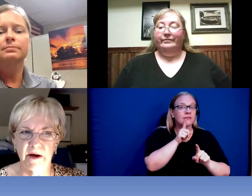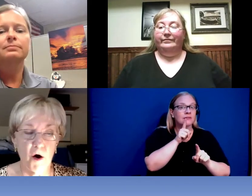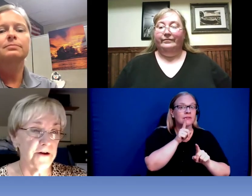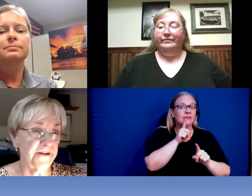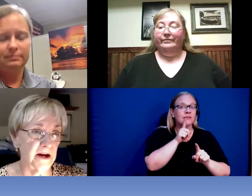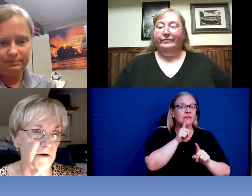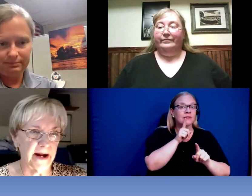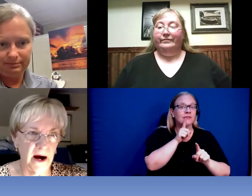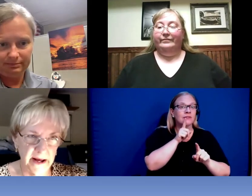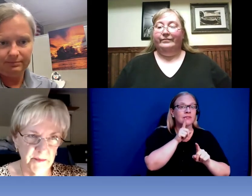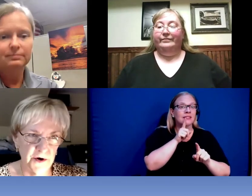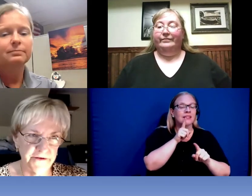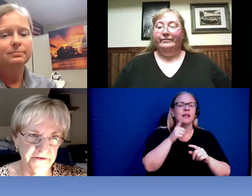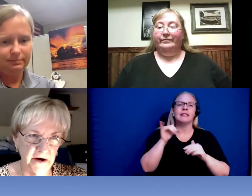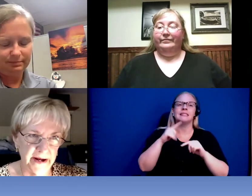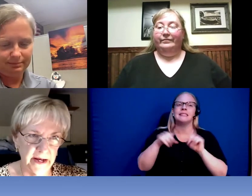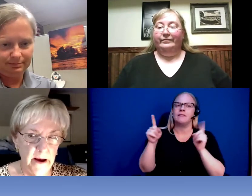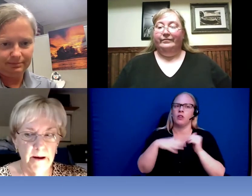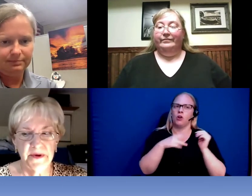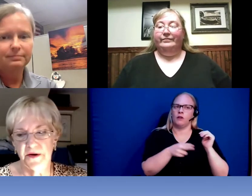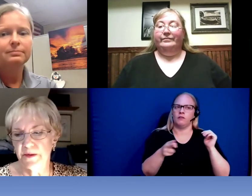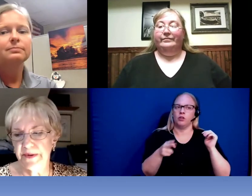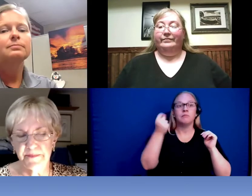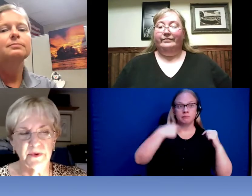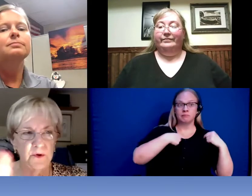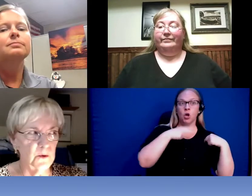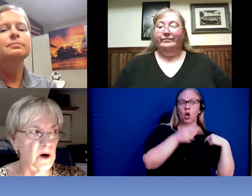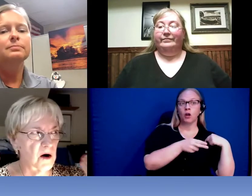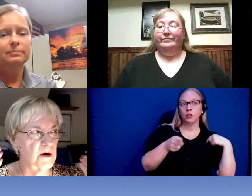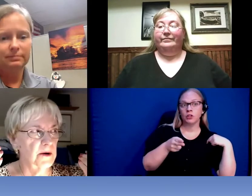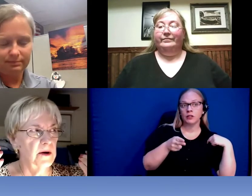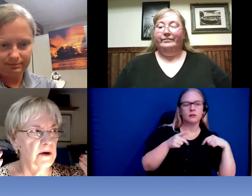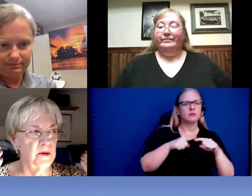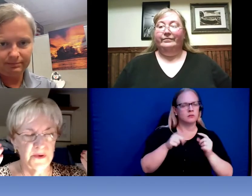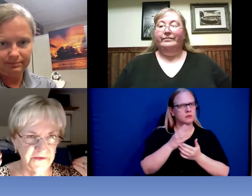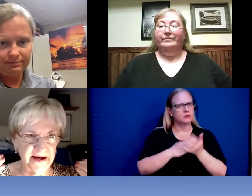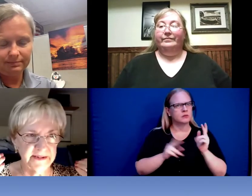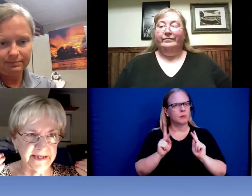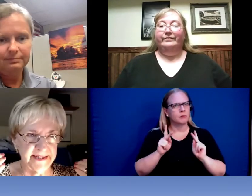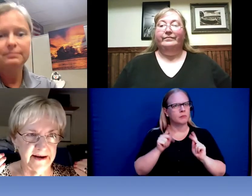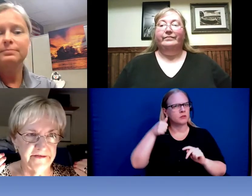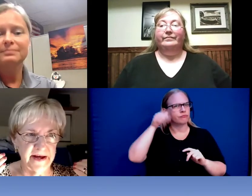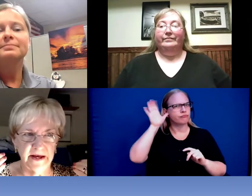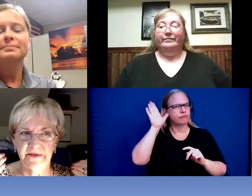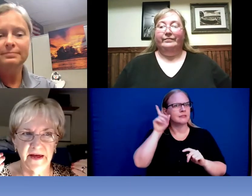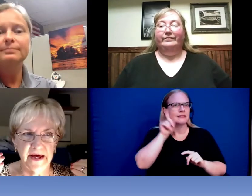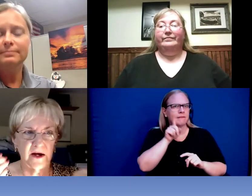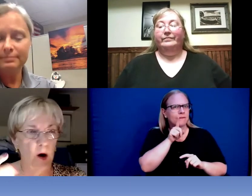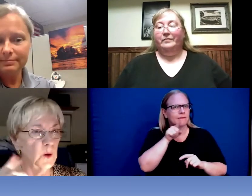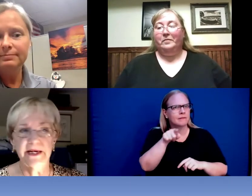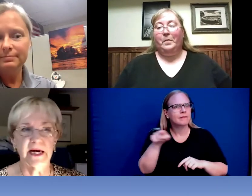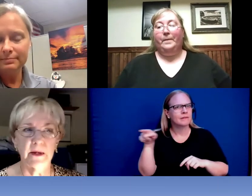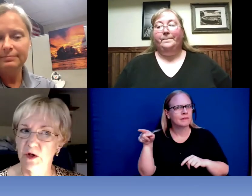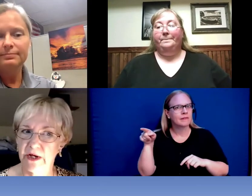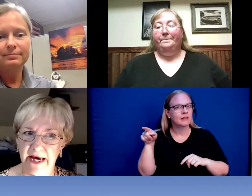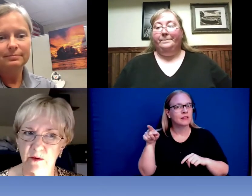hard of hearing I am hard of hearing. But there are people who are profoundly deaf and they only communicate